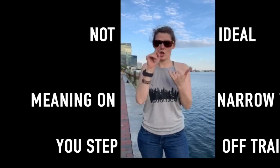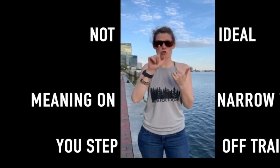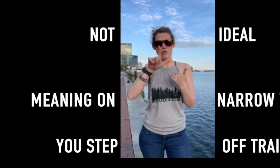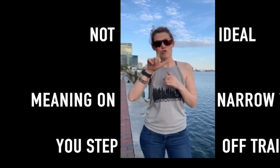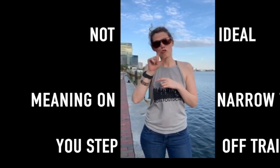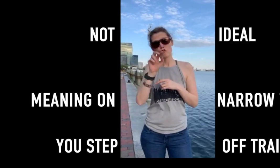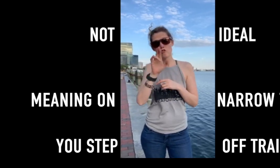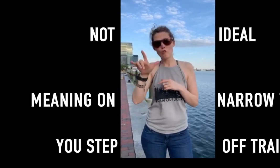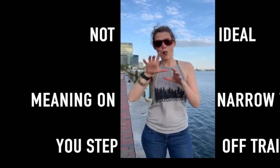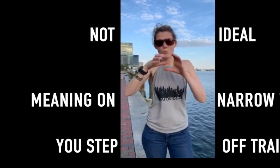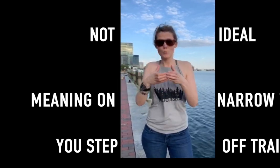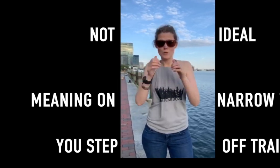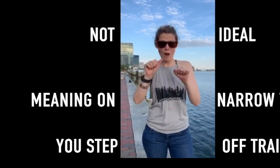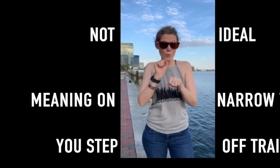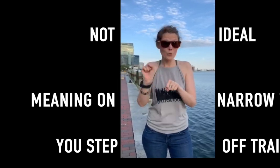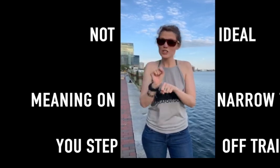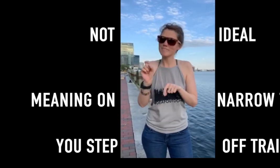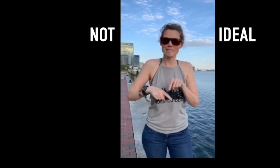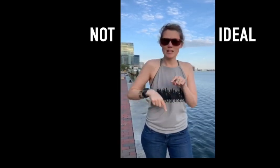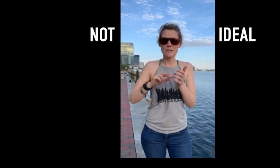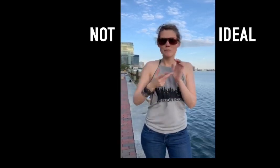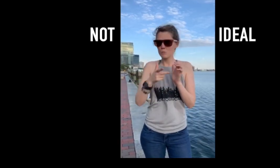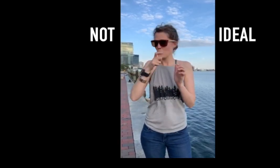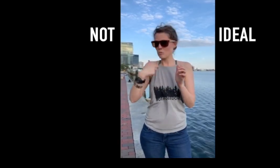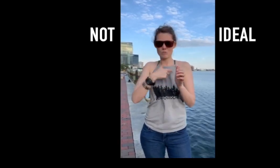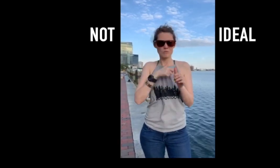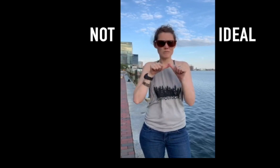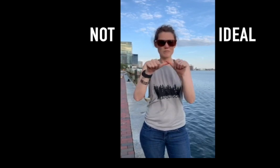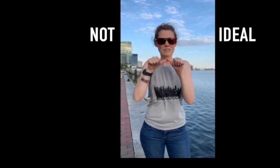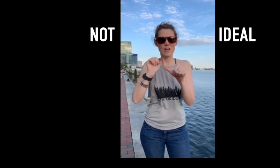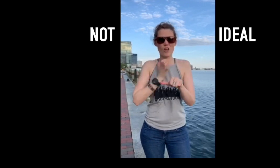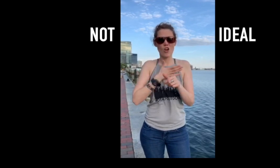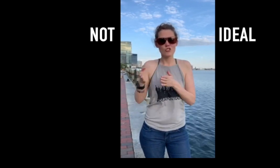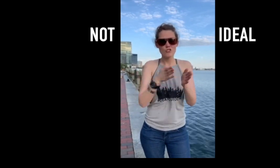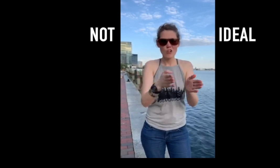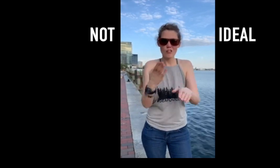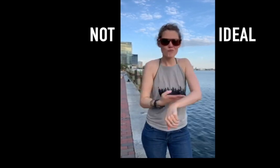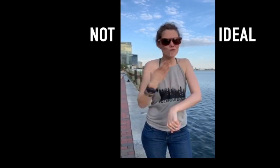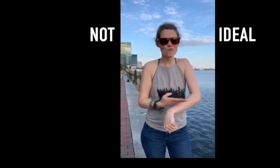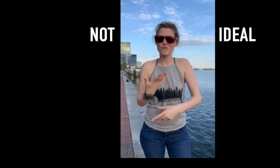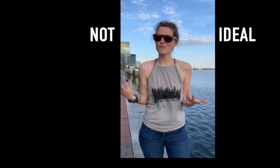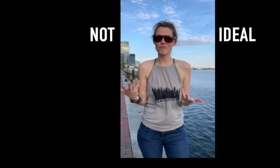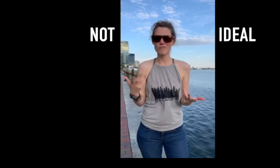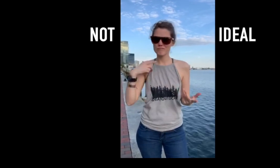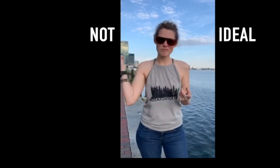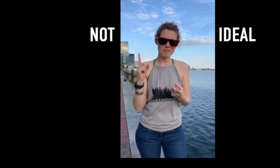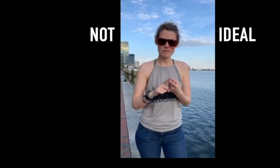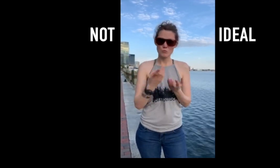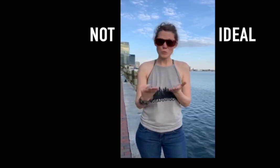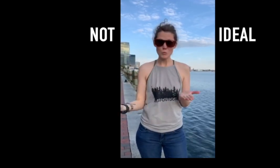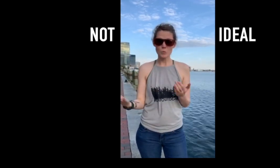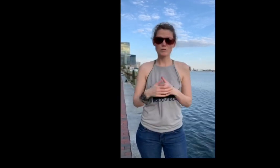because most trail crews are not able to work safely so there are less people and resources for maintaining our trails.